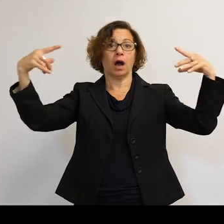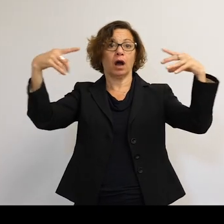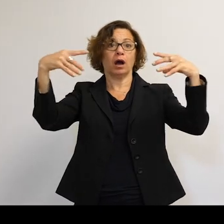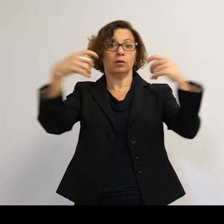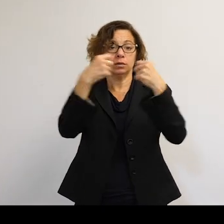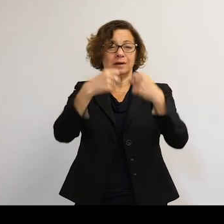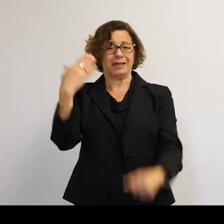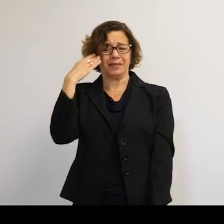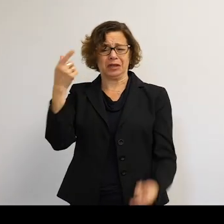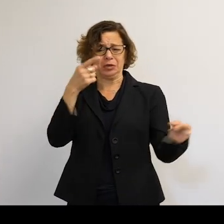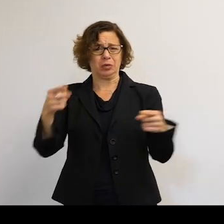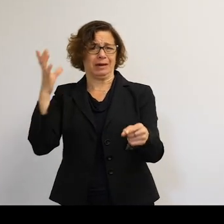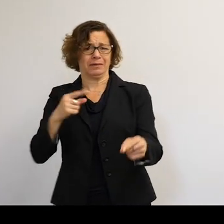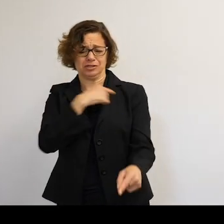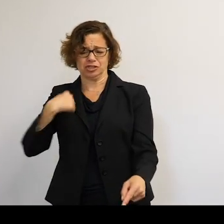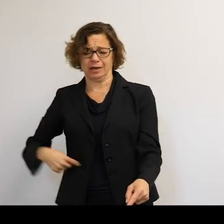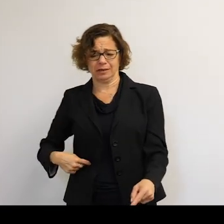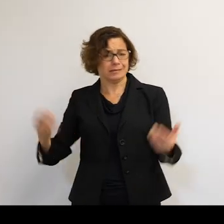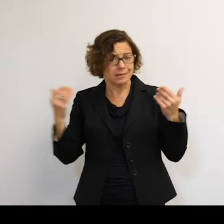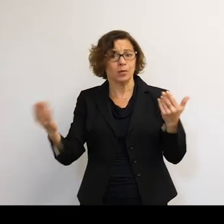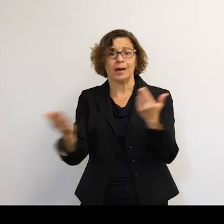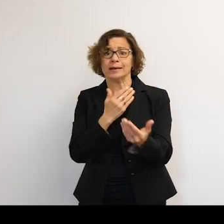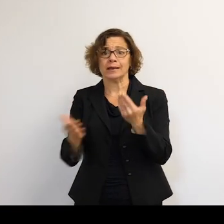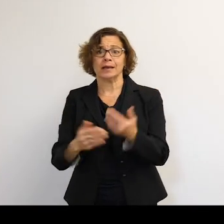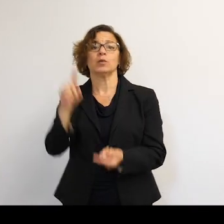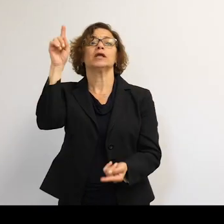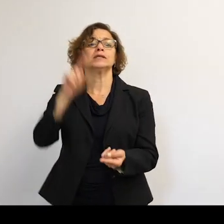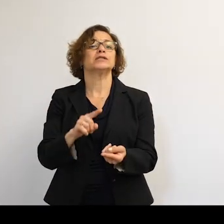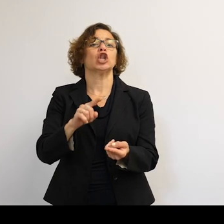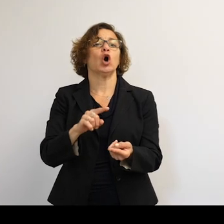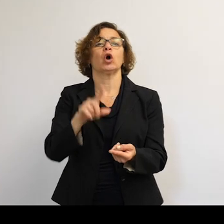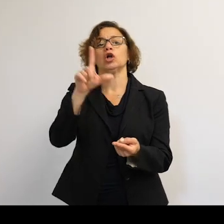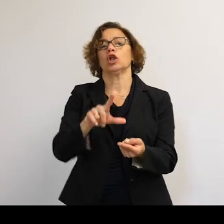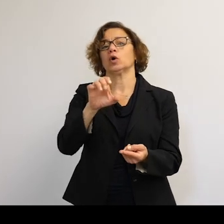We know it's at a much lower altitude, so it's not going to be quite as bad as the Chinese missile test.